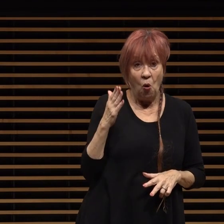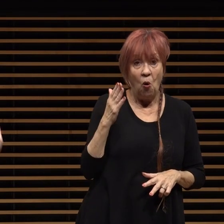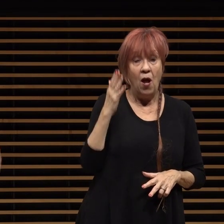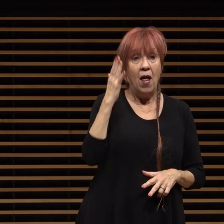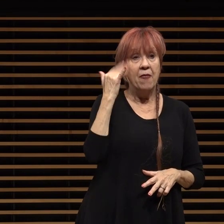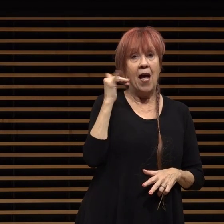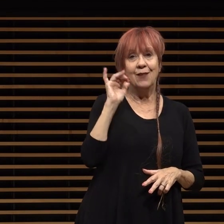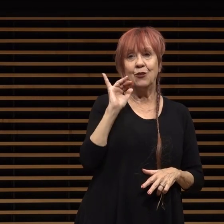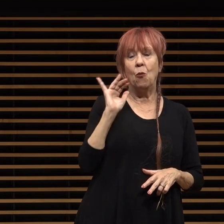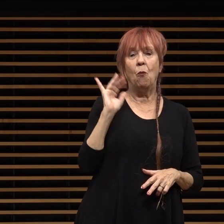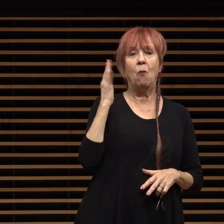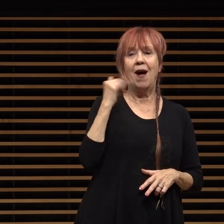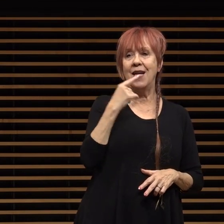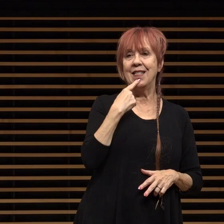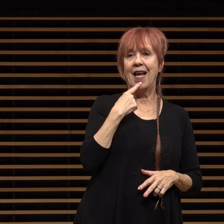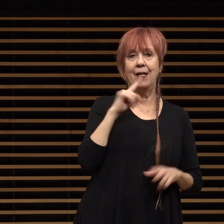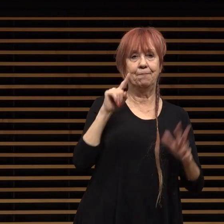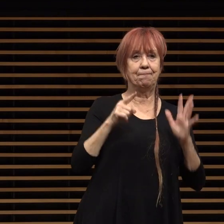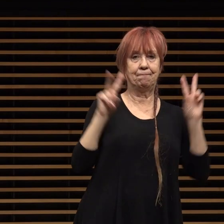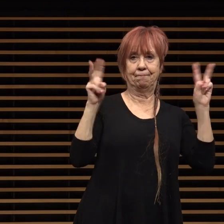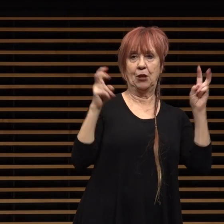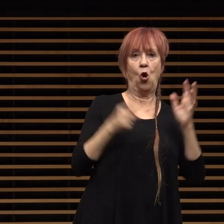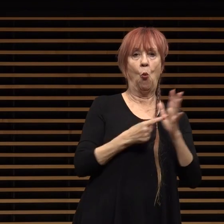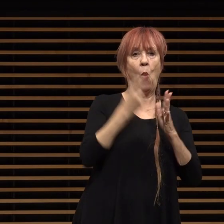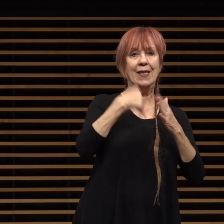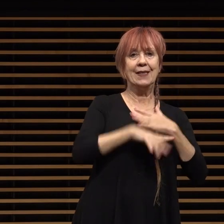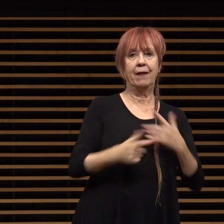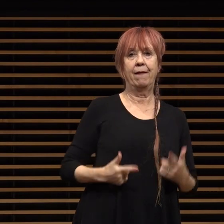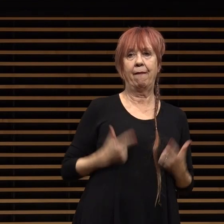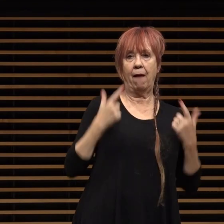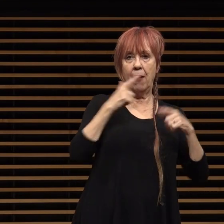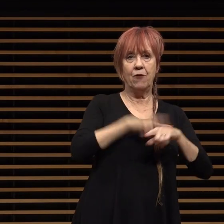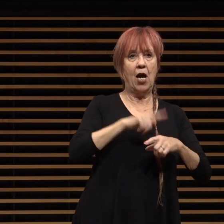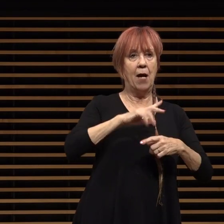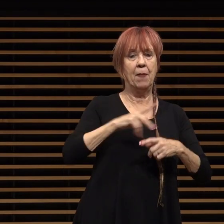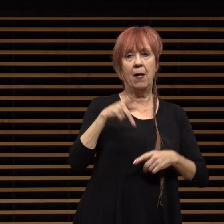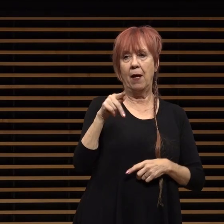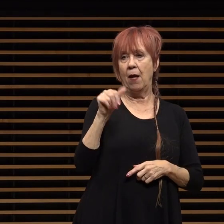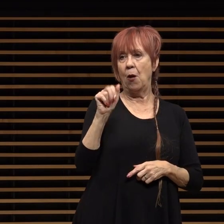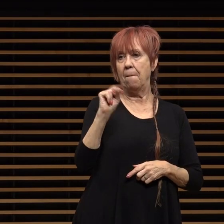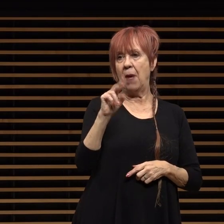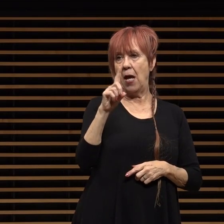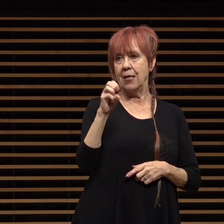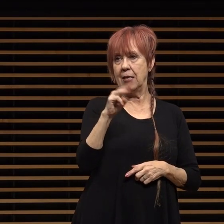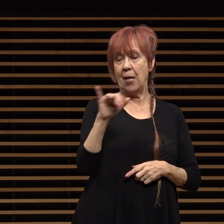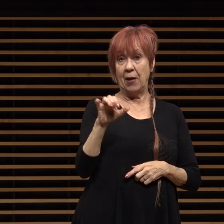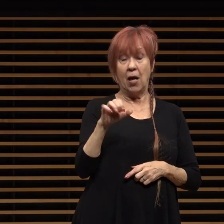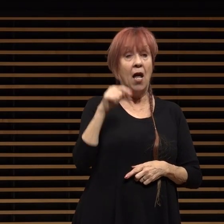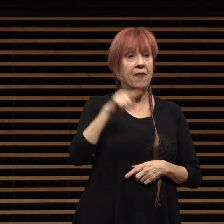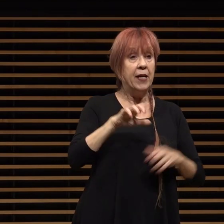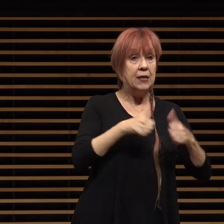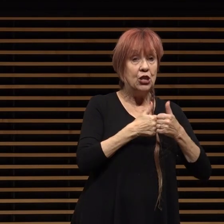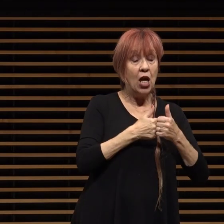lifetime pandemic it is these types of challenges that make us stronger and more aligned as a